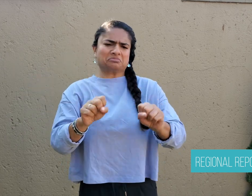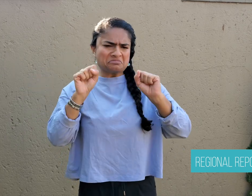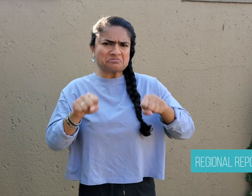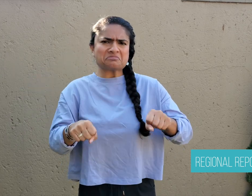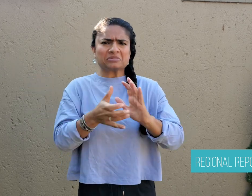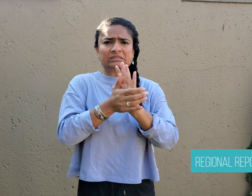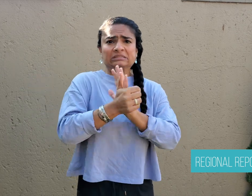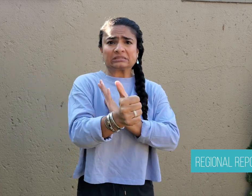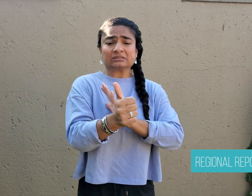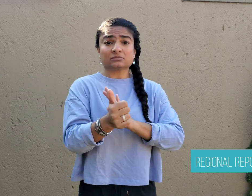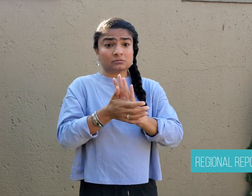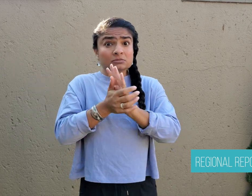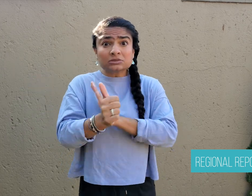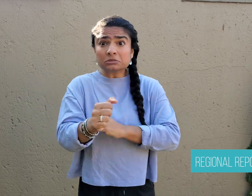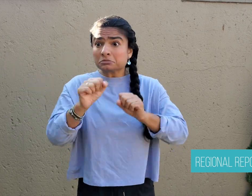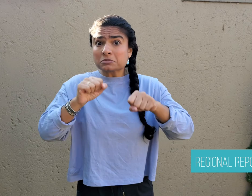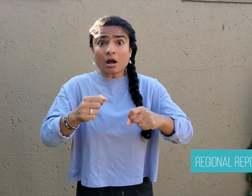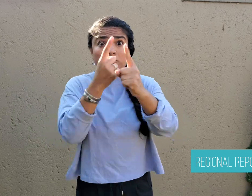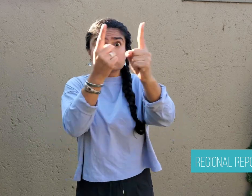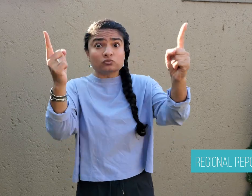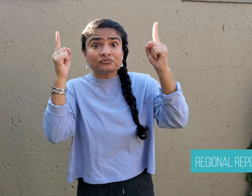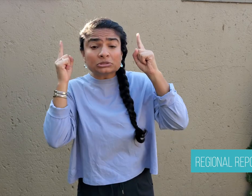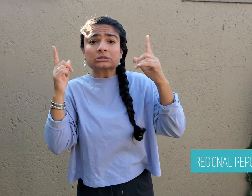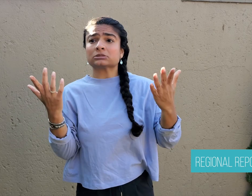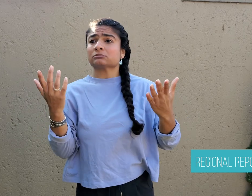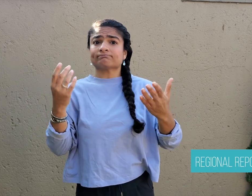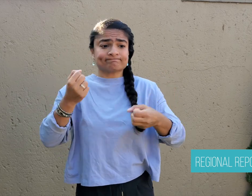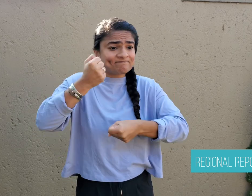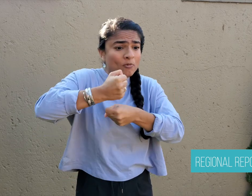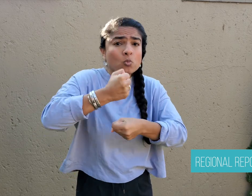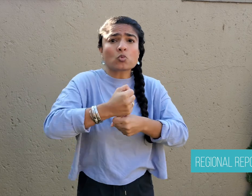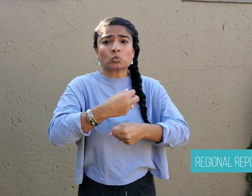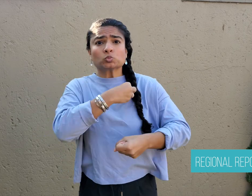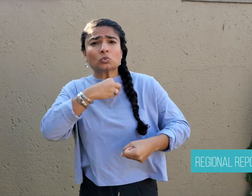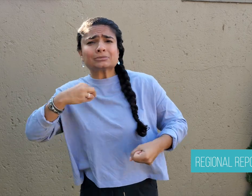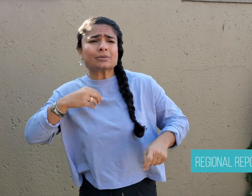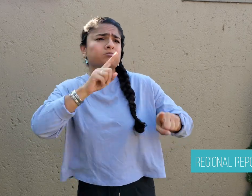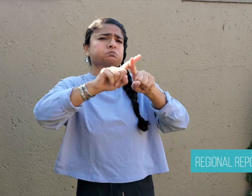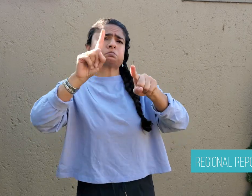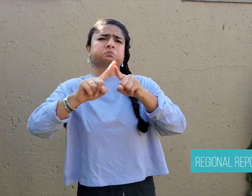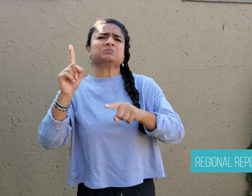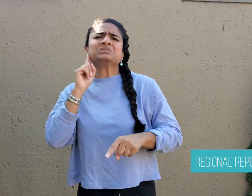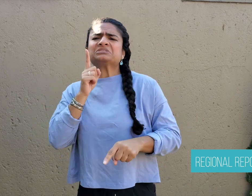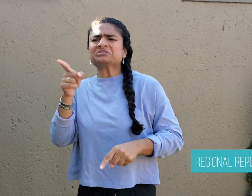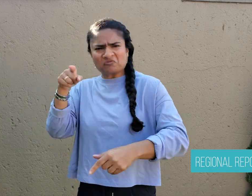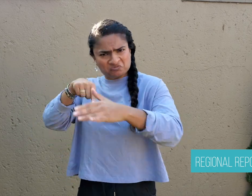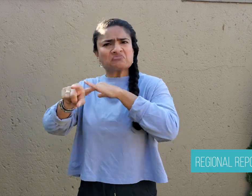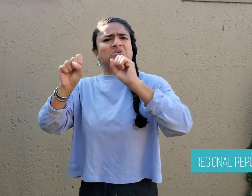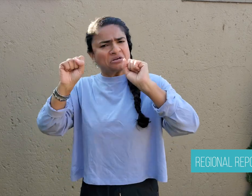the Deaf person. A Deaf individual has the ability